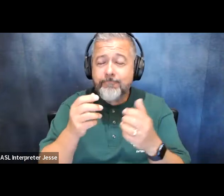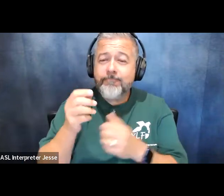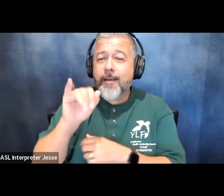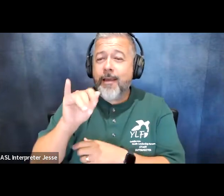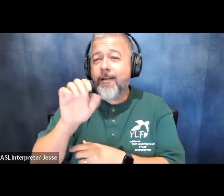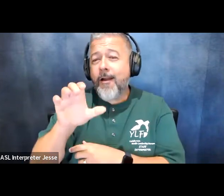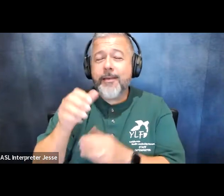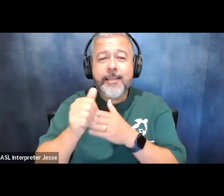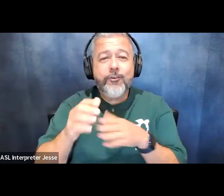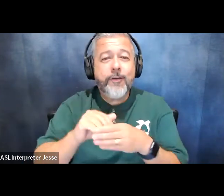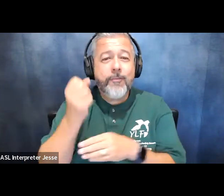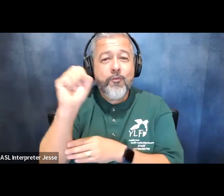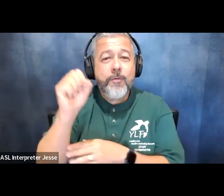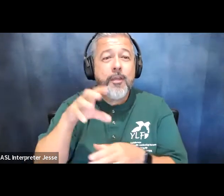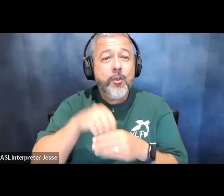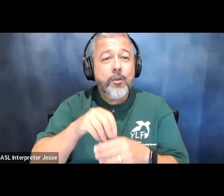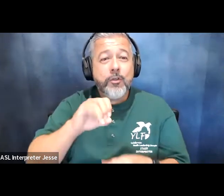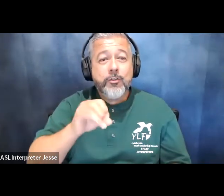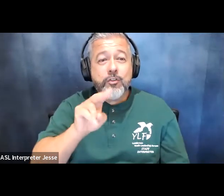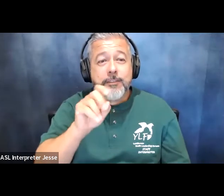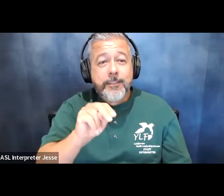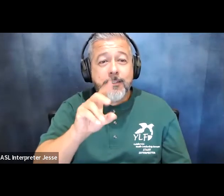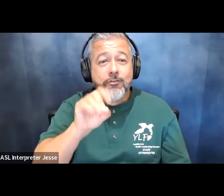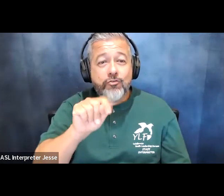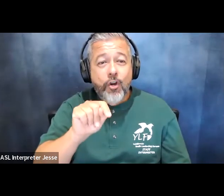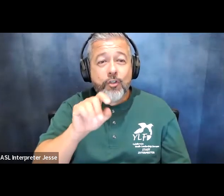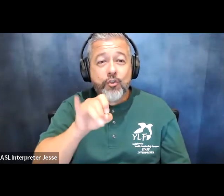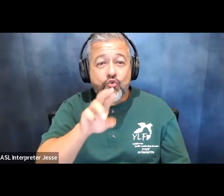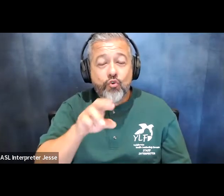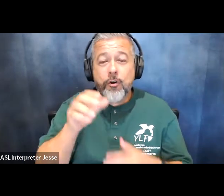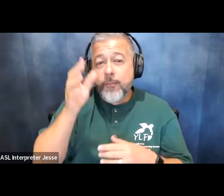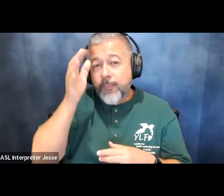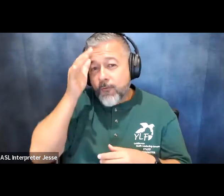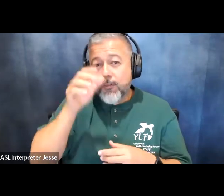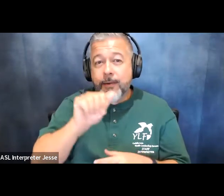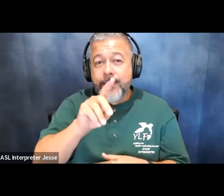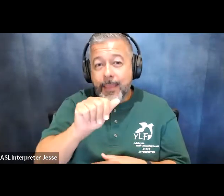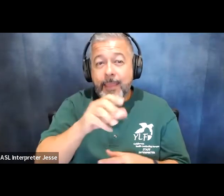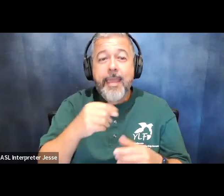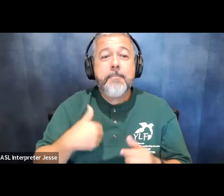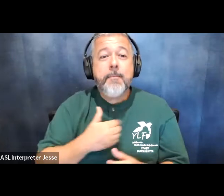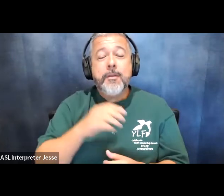this included justin dart jr the father of the ada and members of the disability rights education and